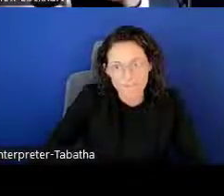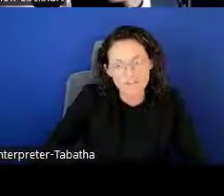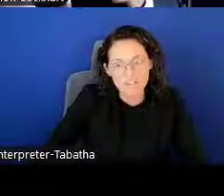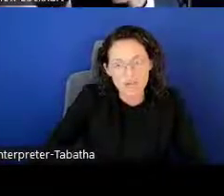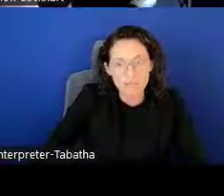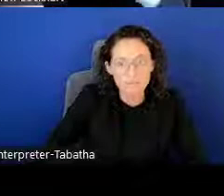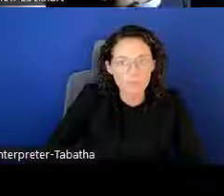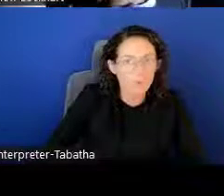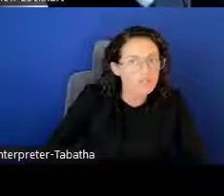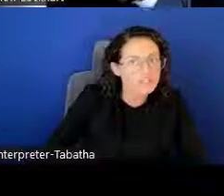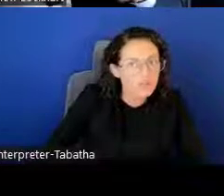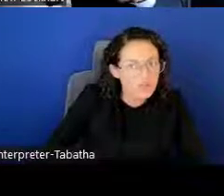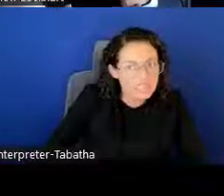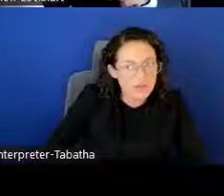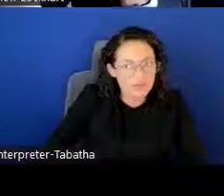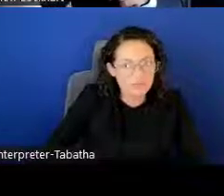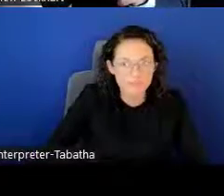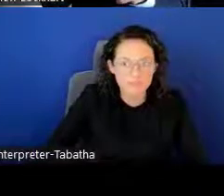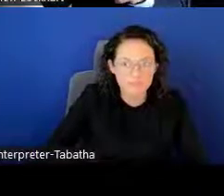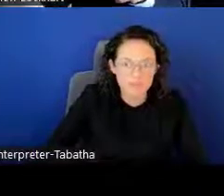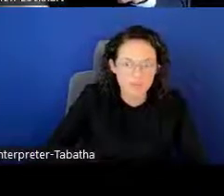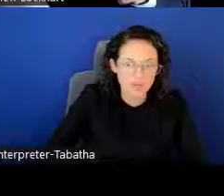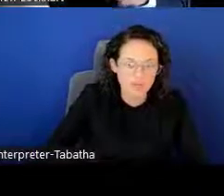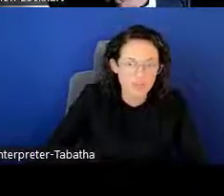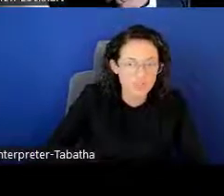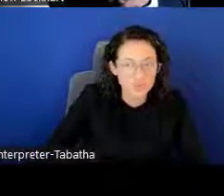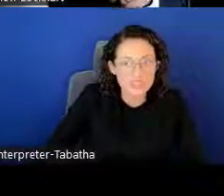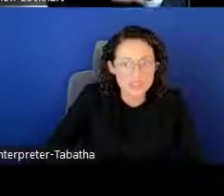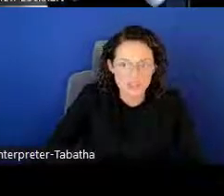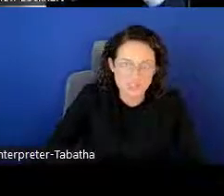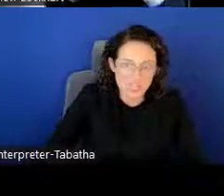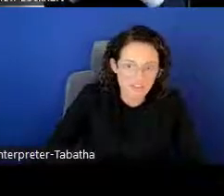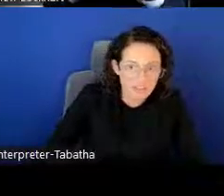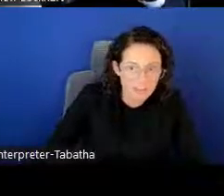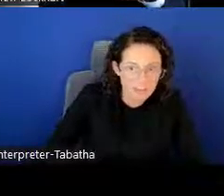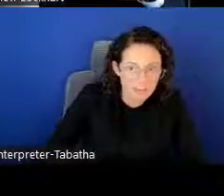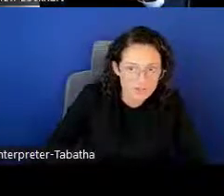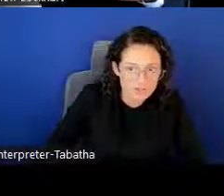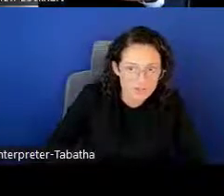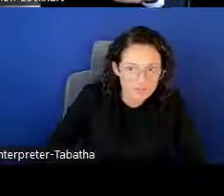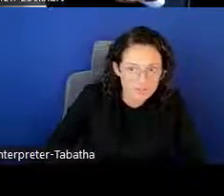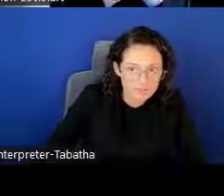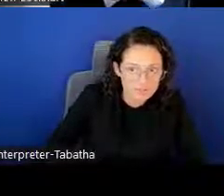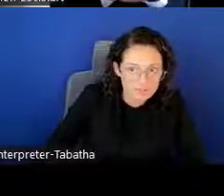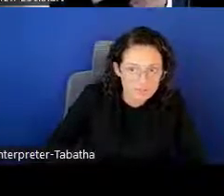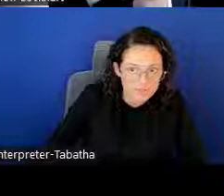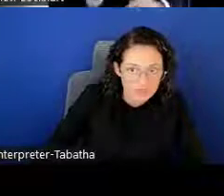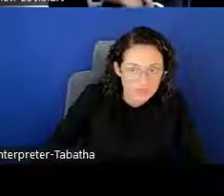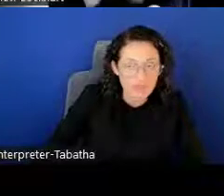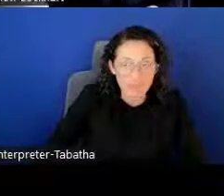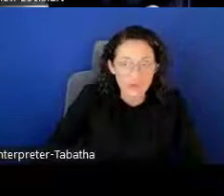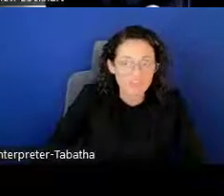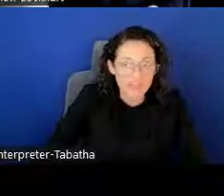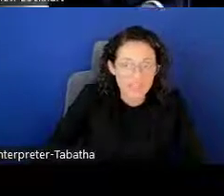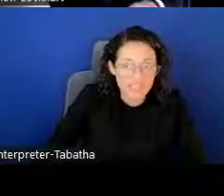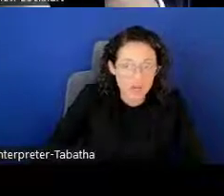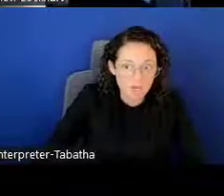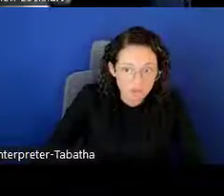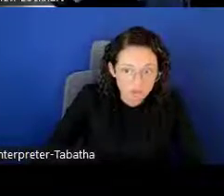There are some words of wisdom from two senior staff members. Maybe you'll find these helpful,